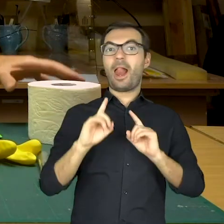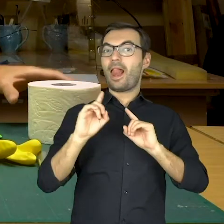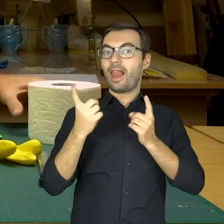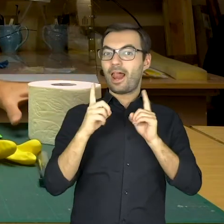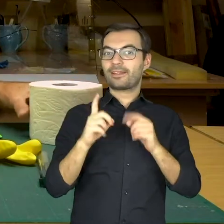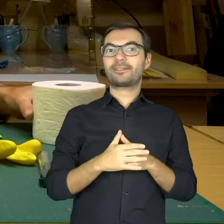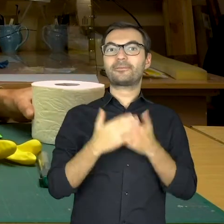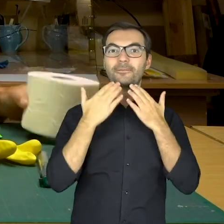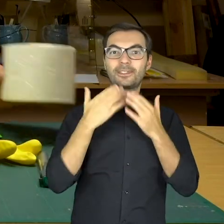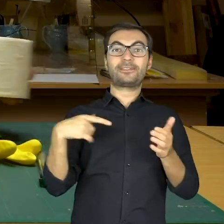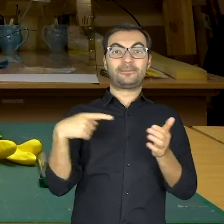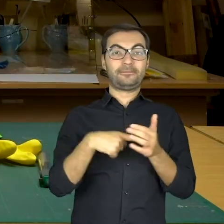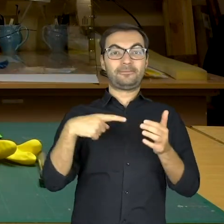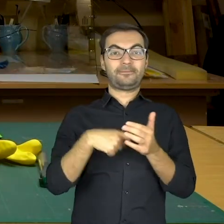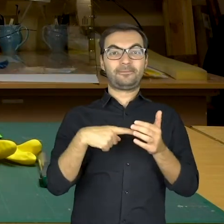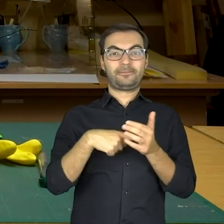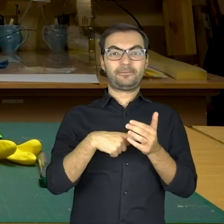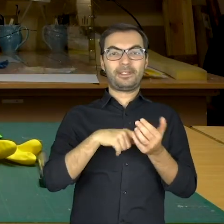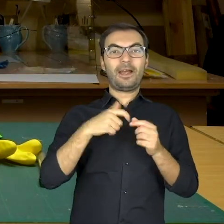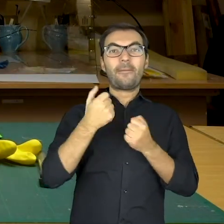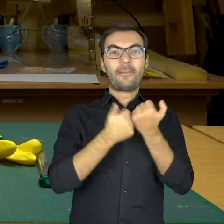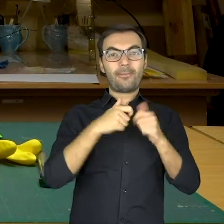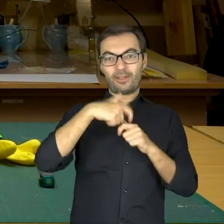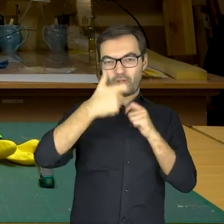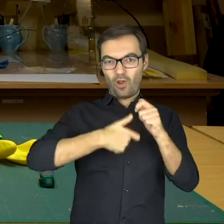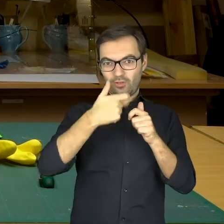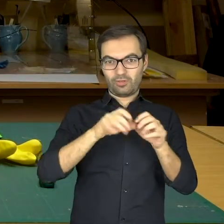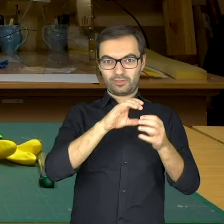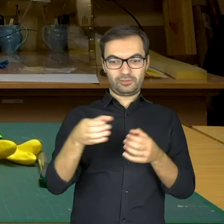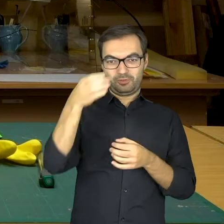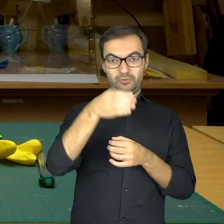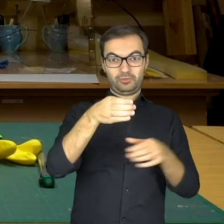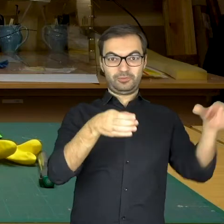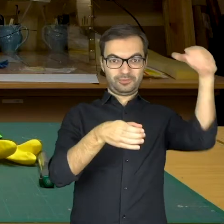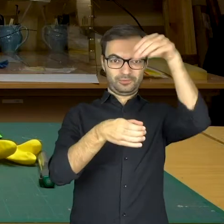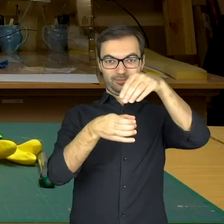a toilet paper roll will look much better.